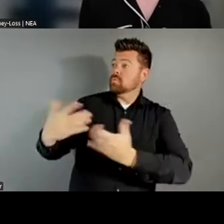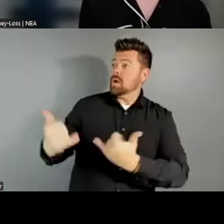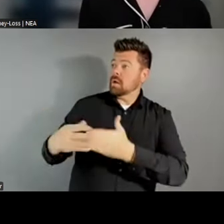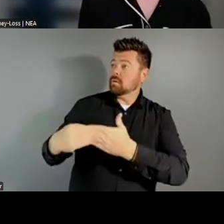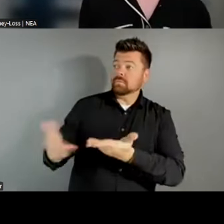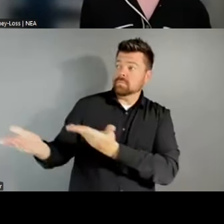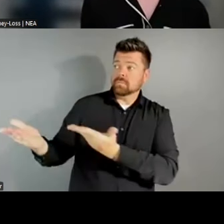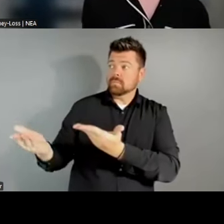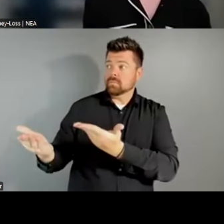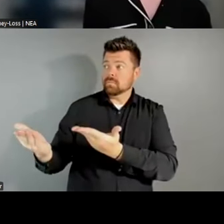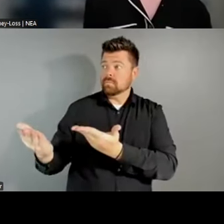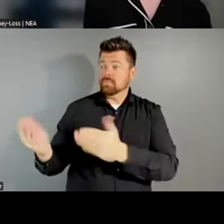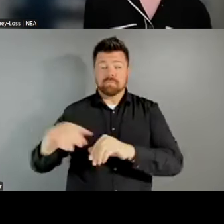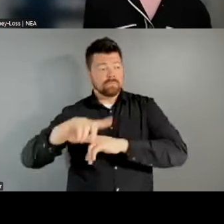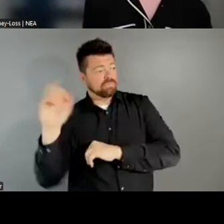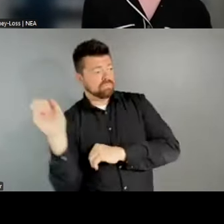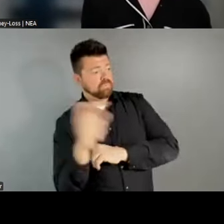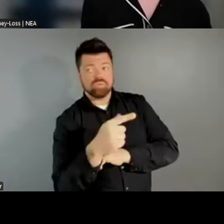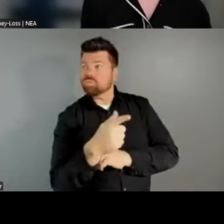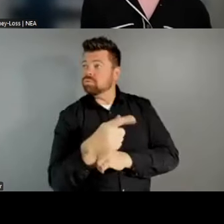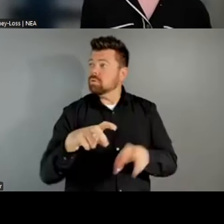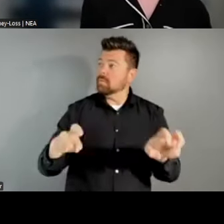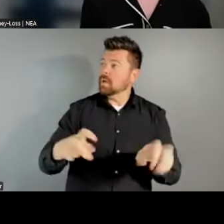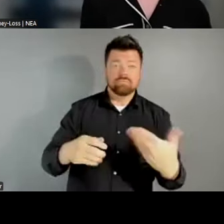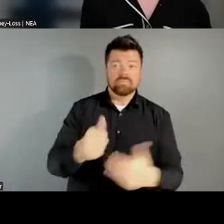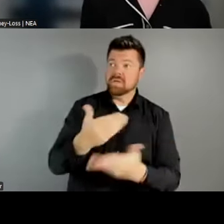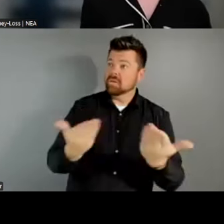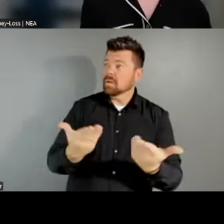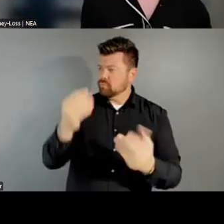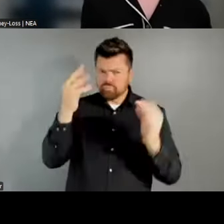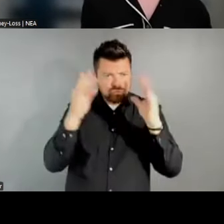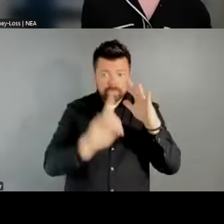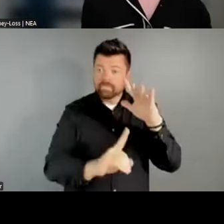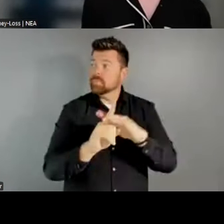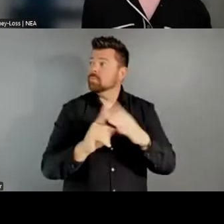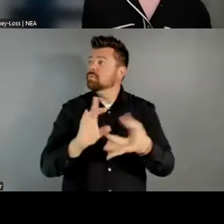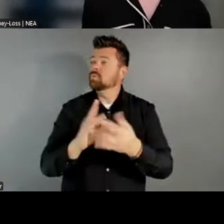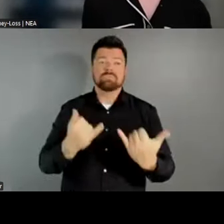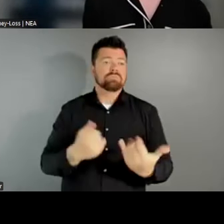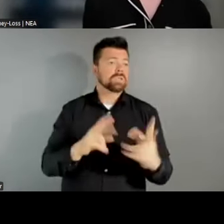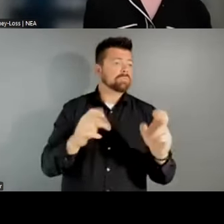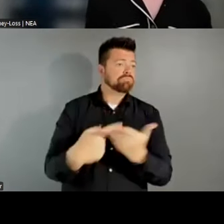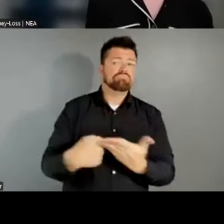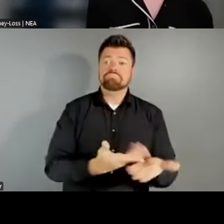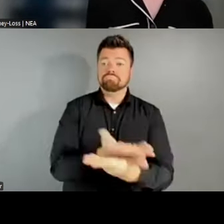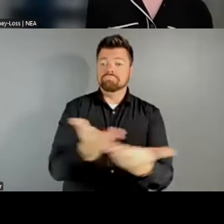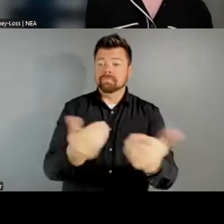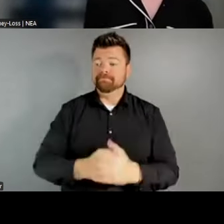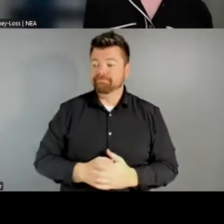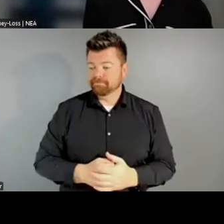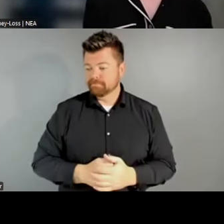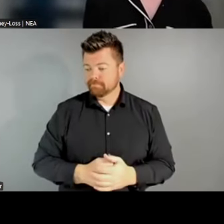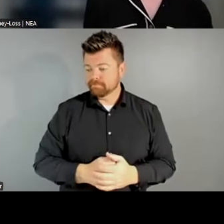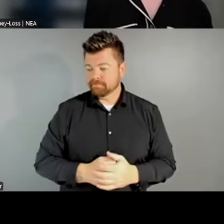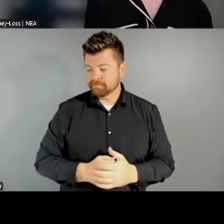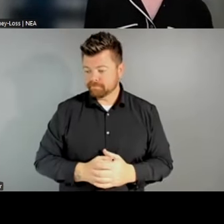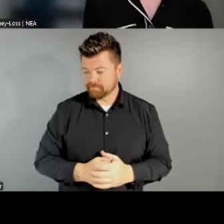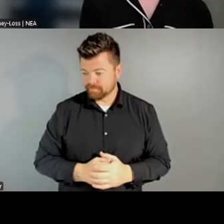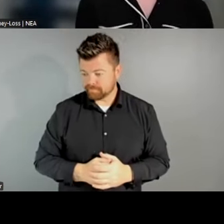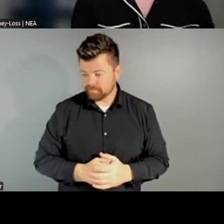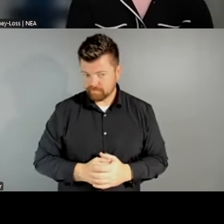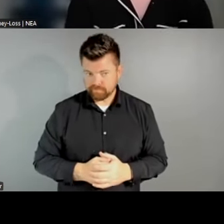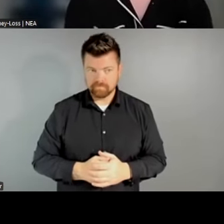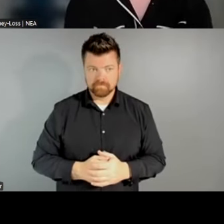if there's anything that stands out to you from this conversation. - Chair Jackson, this is